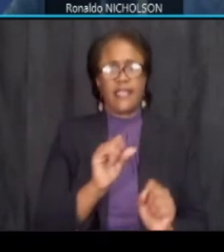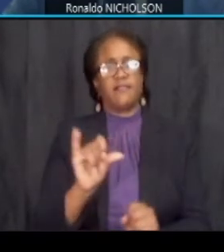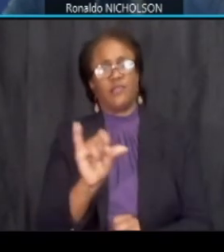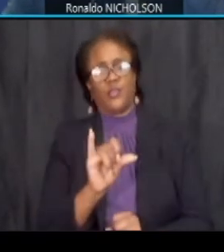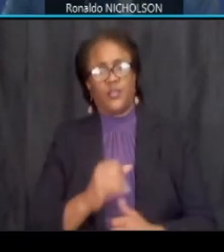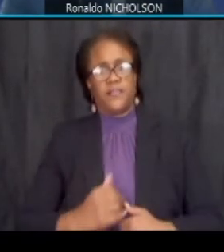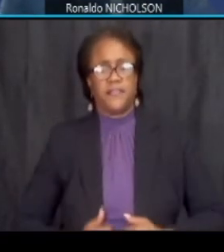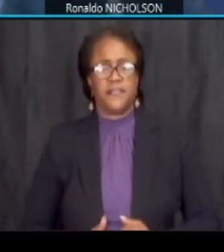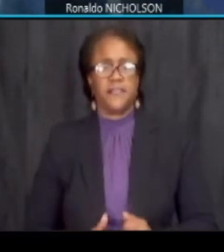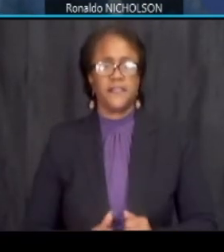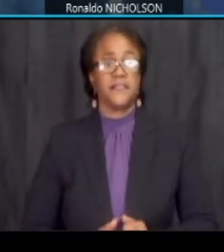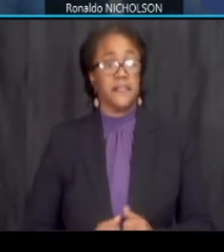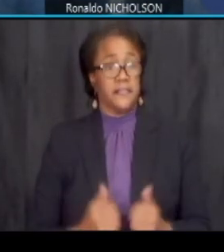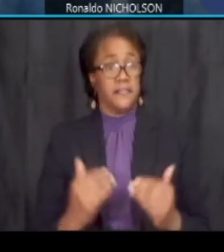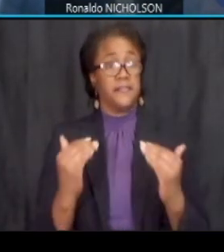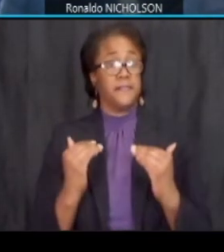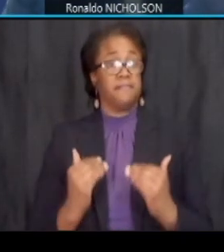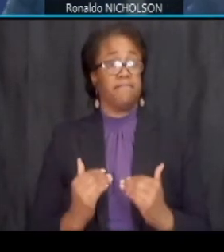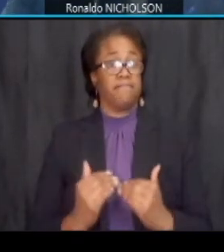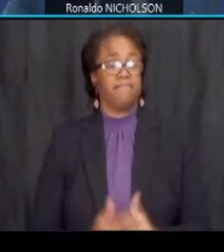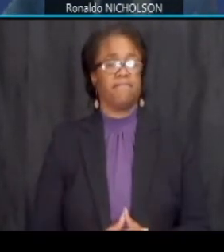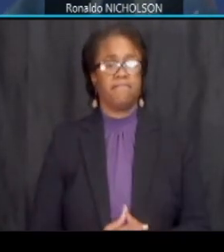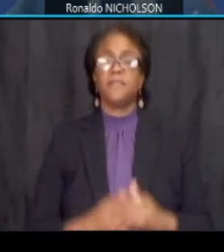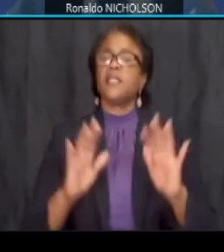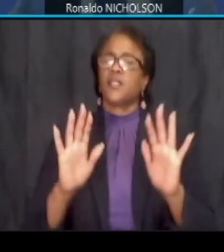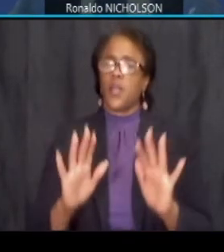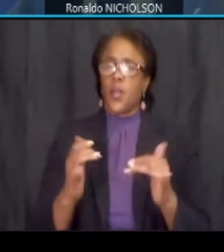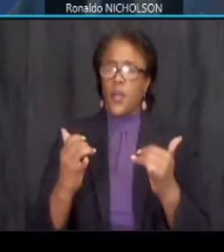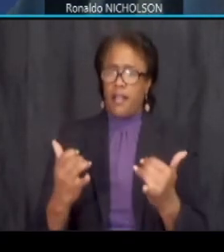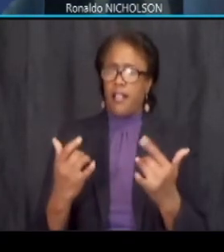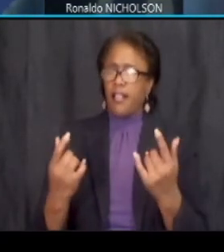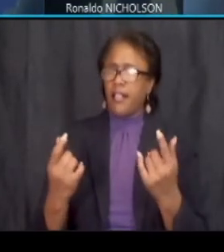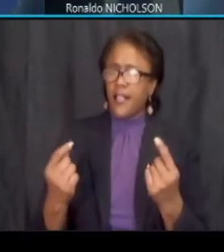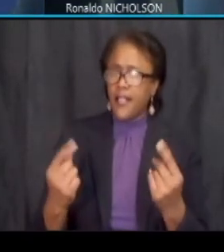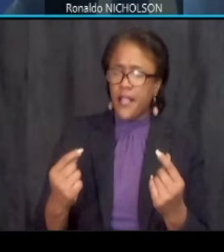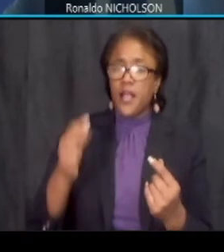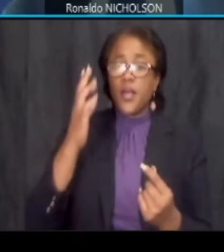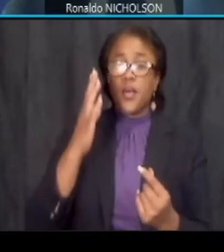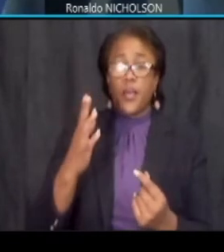side please so these strategies will include our traffic control systems